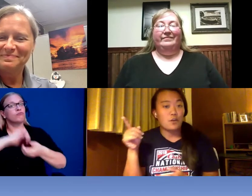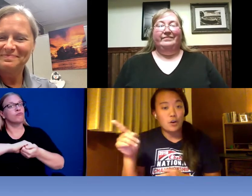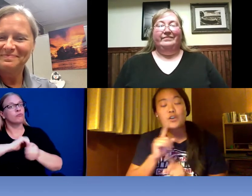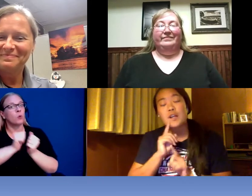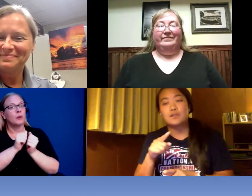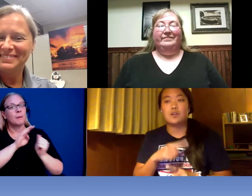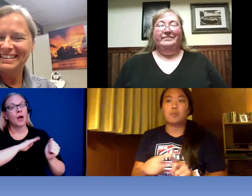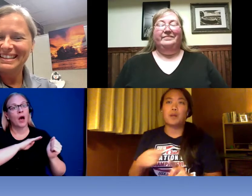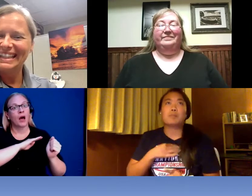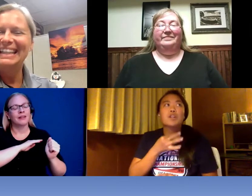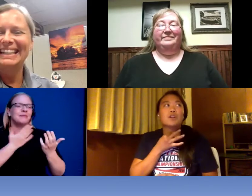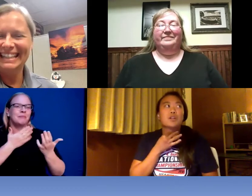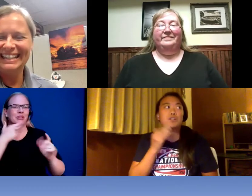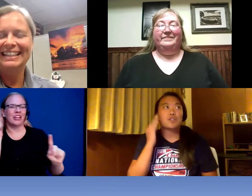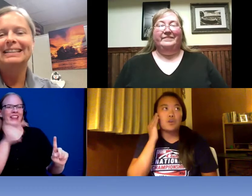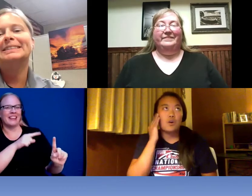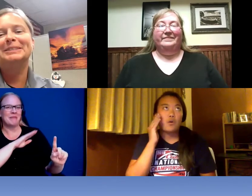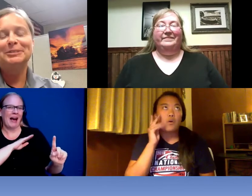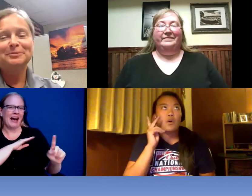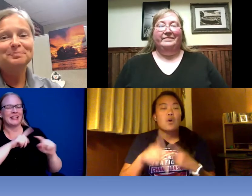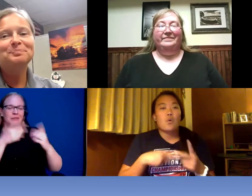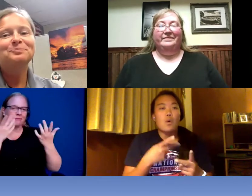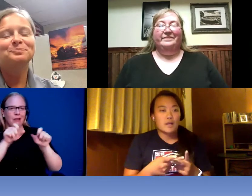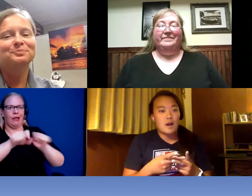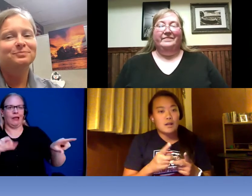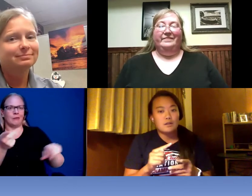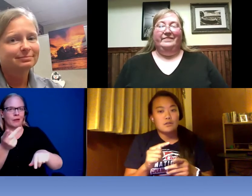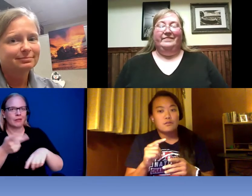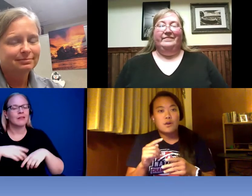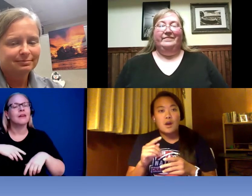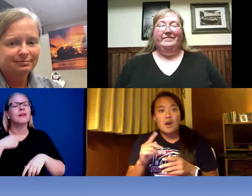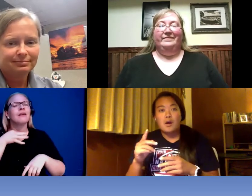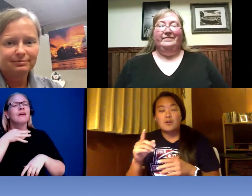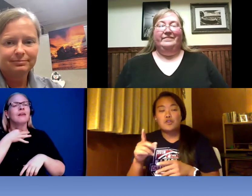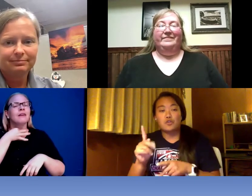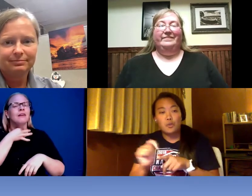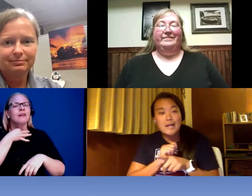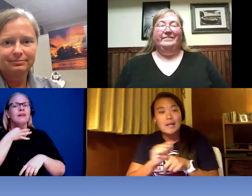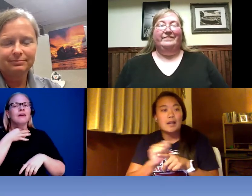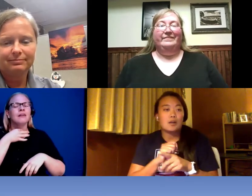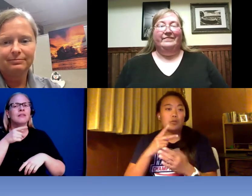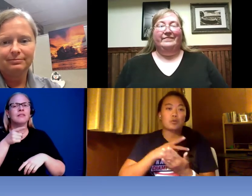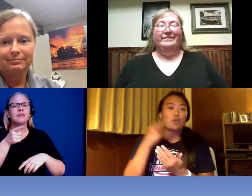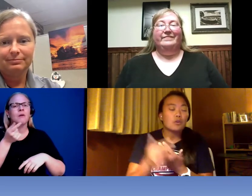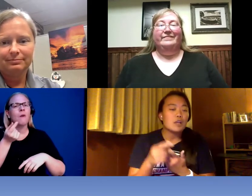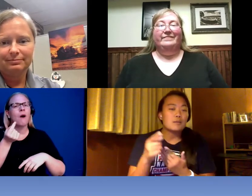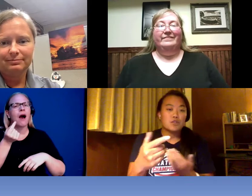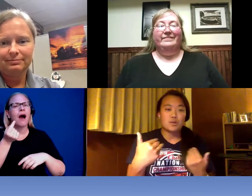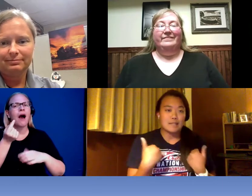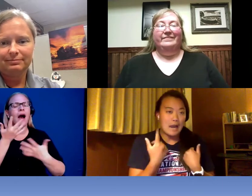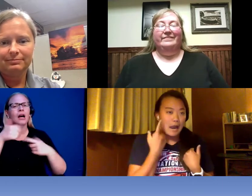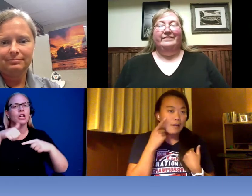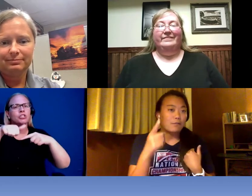her to answer but I am curious to know, what kind of training or programs you guys have